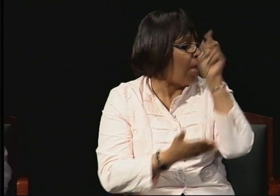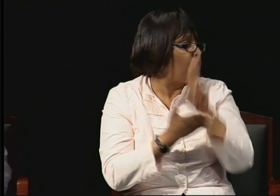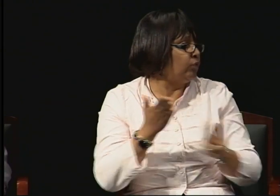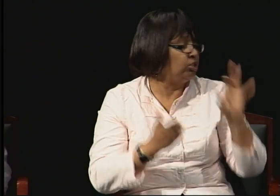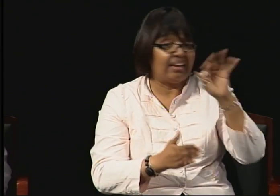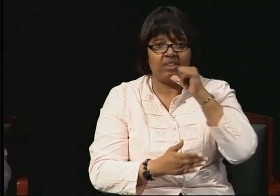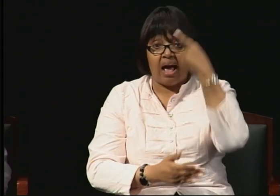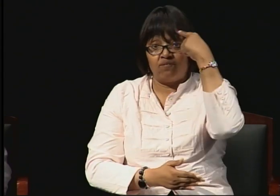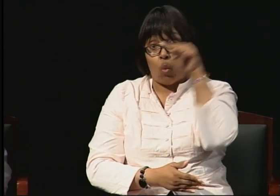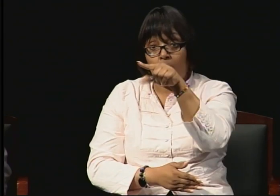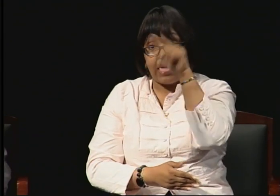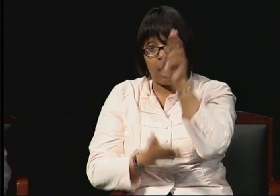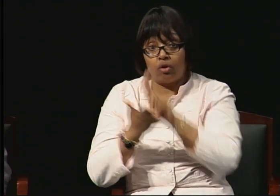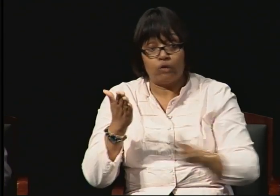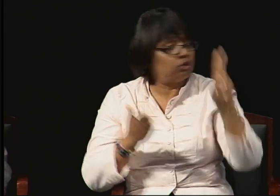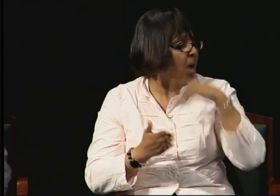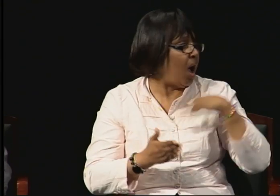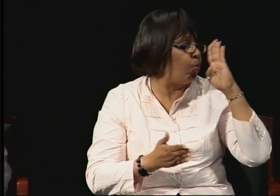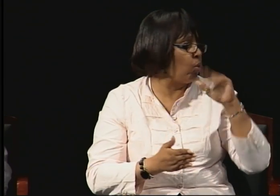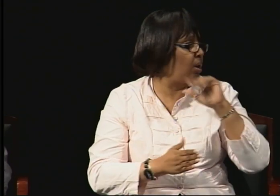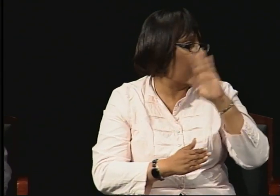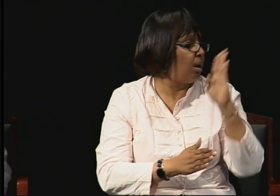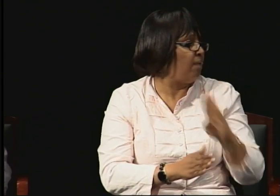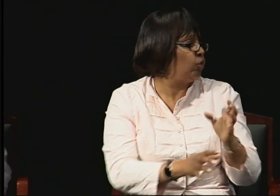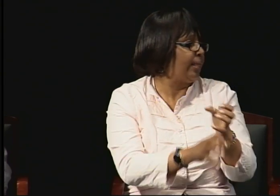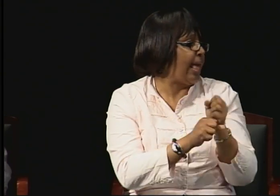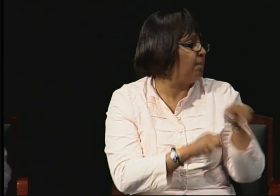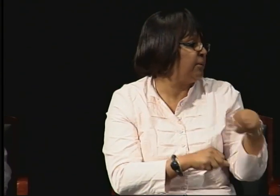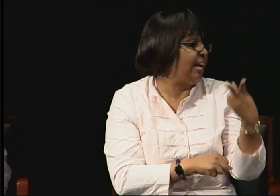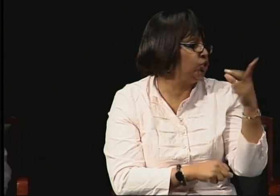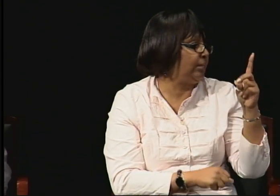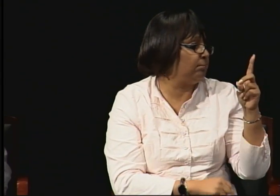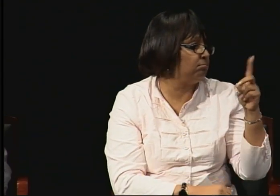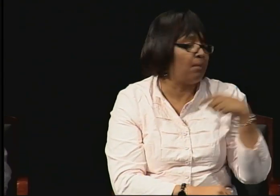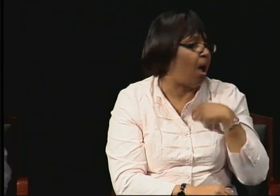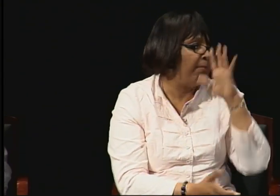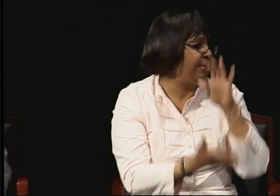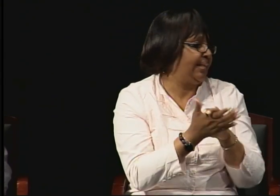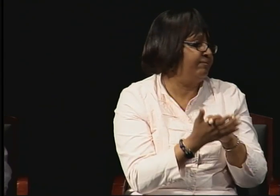I would like to add you don't necessarily have to work